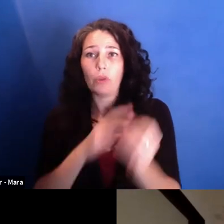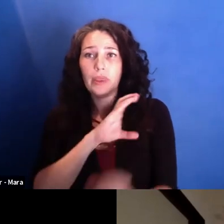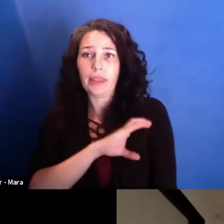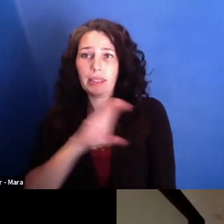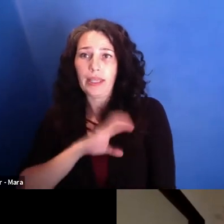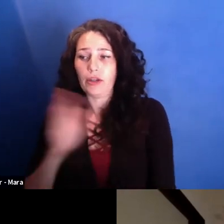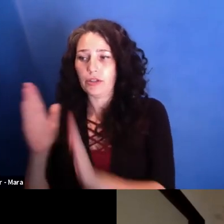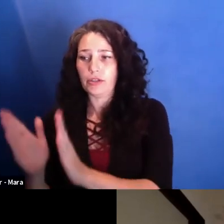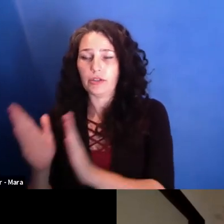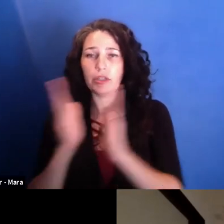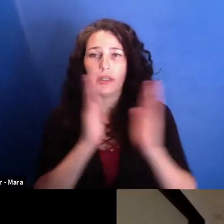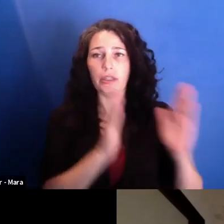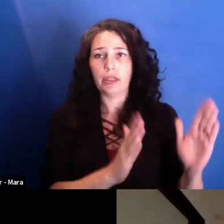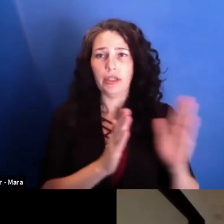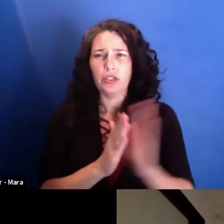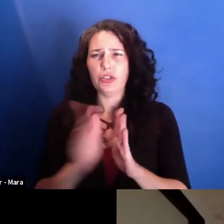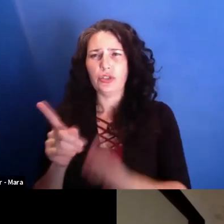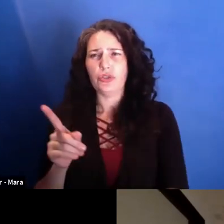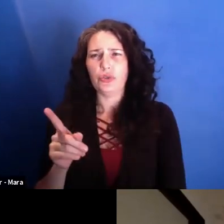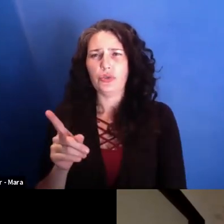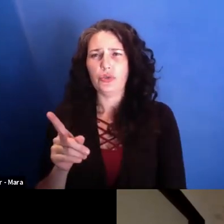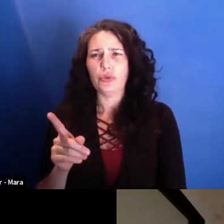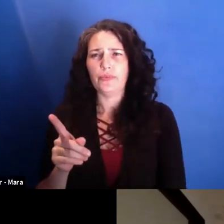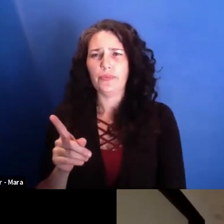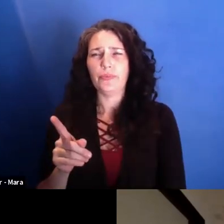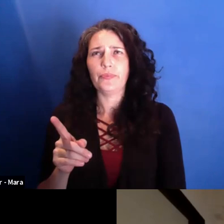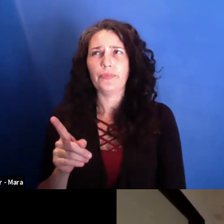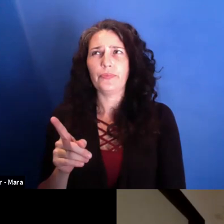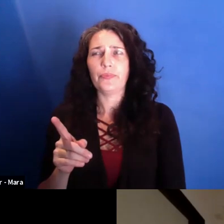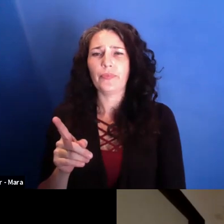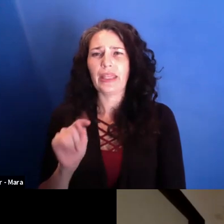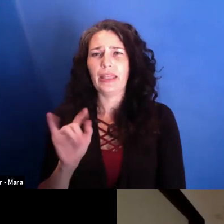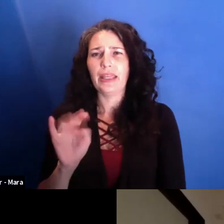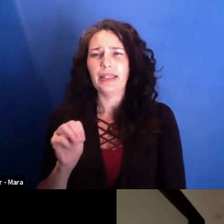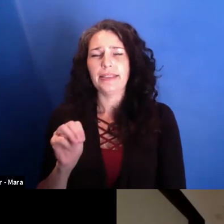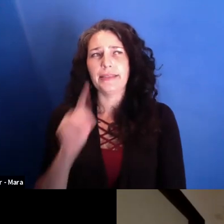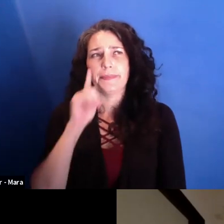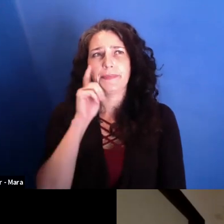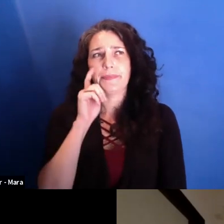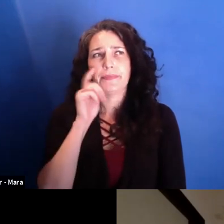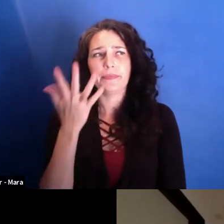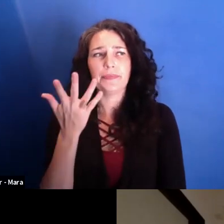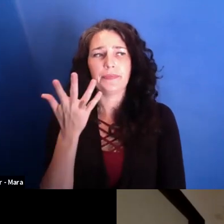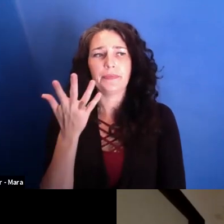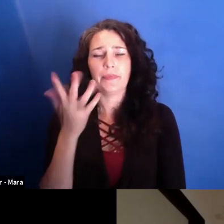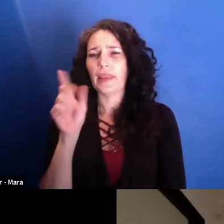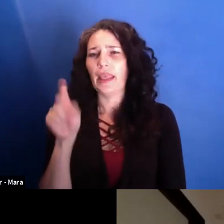either of them were self-conscious or trying to kind of win your favor because they knew